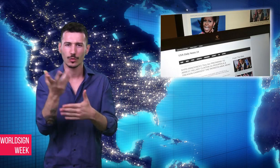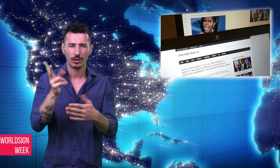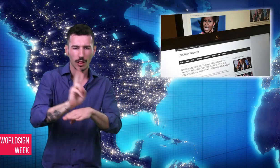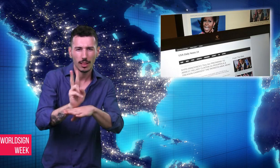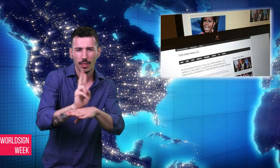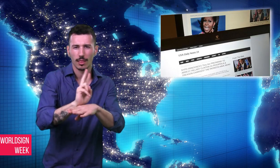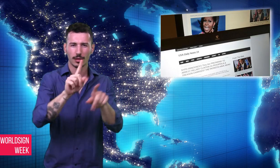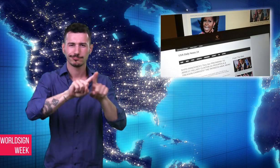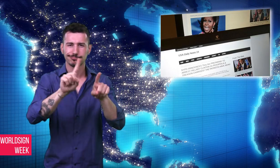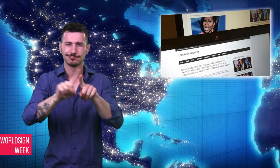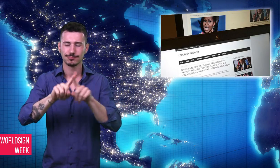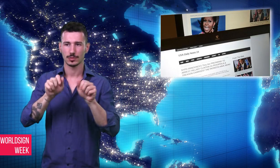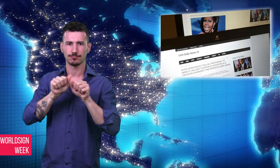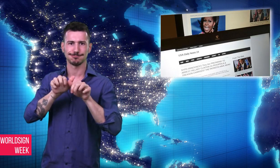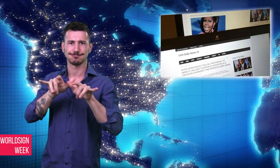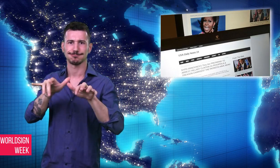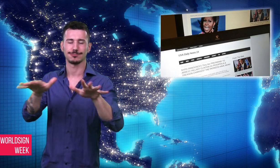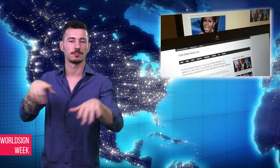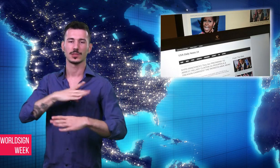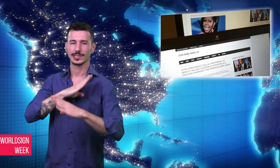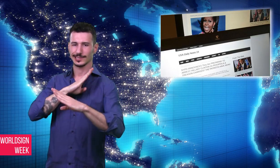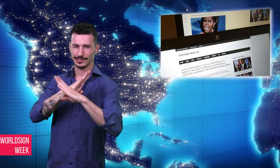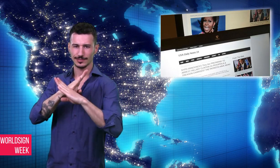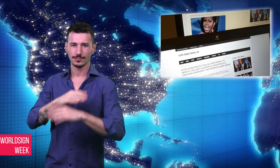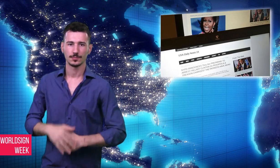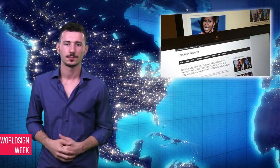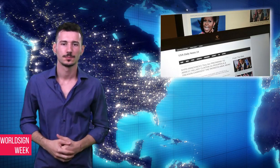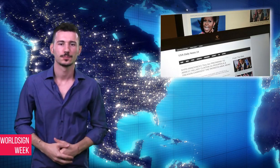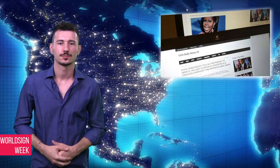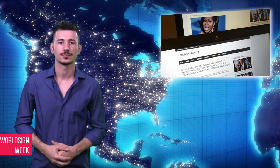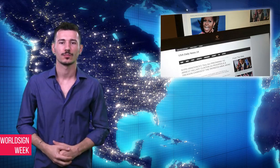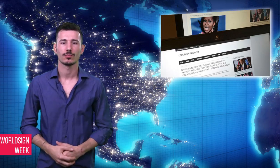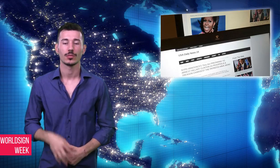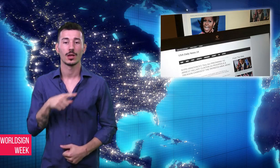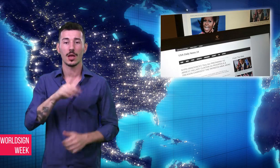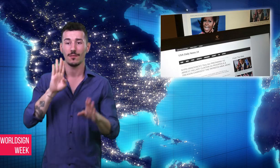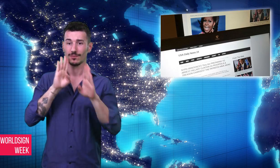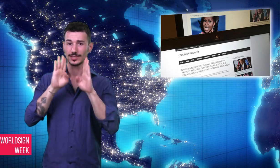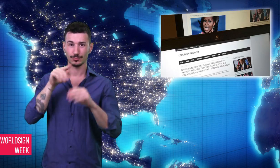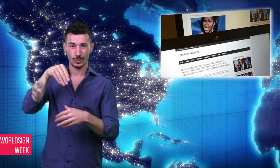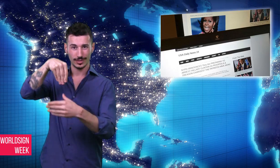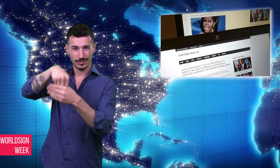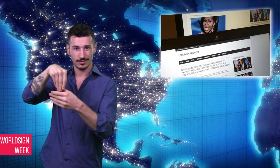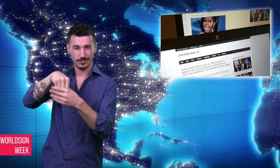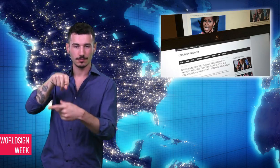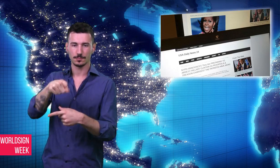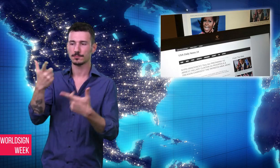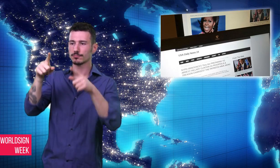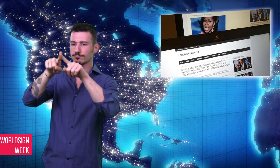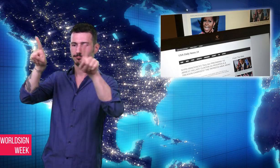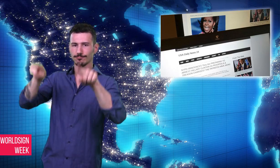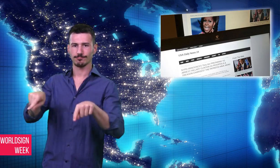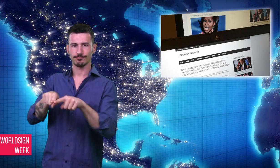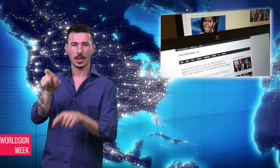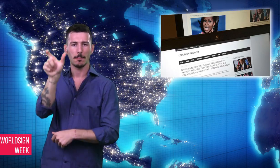If a Facebook page is found to share false stories repeatedly, Facebook will